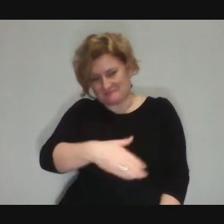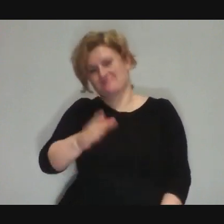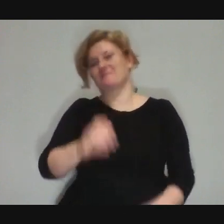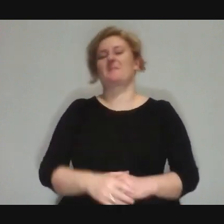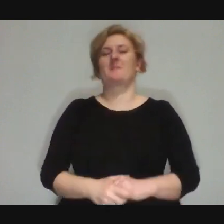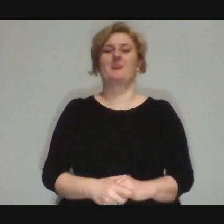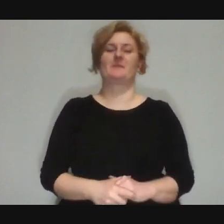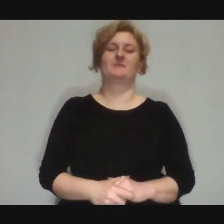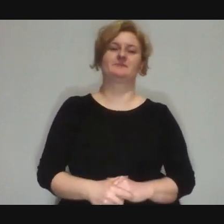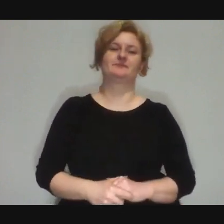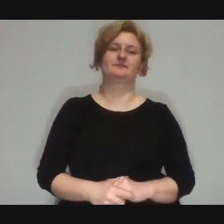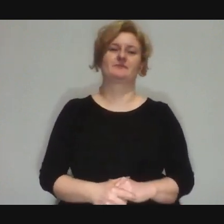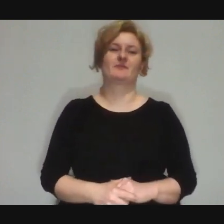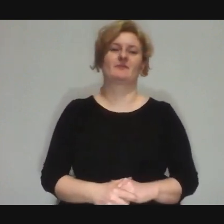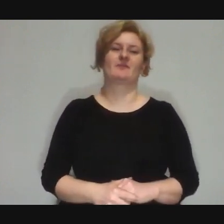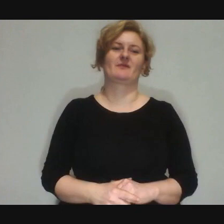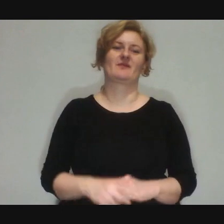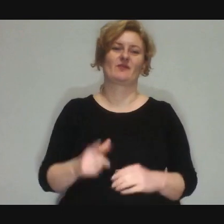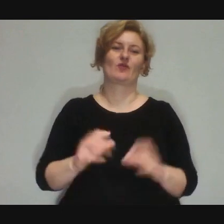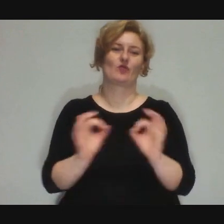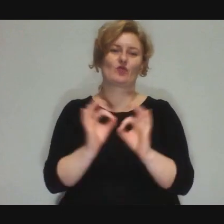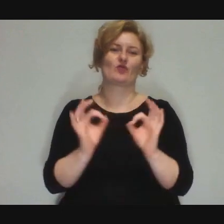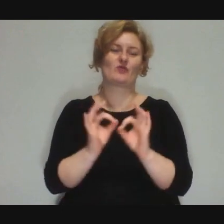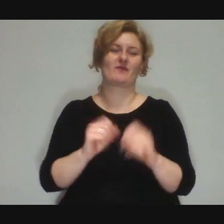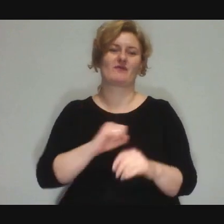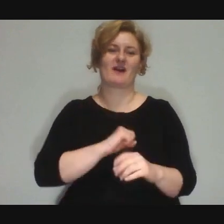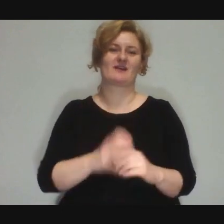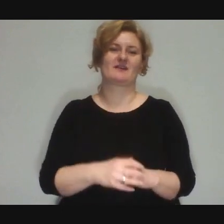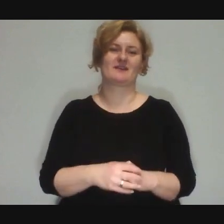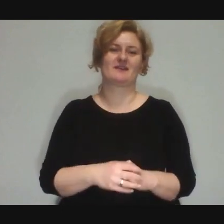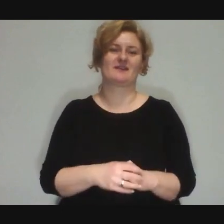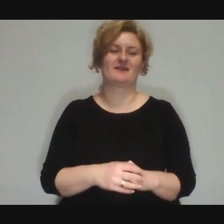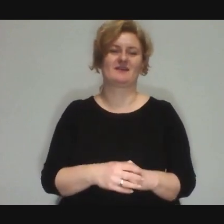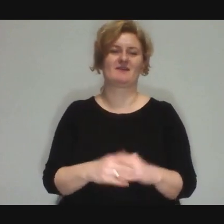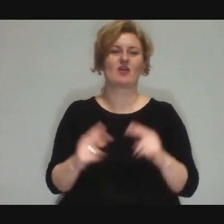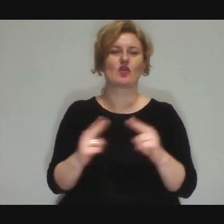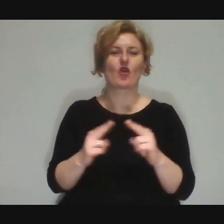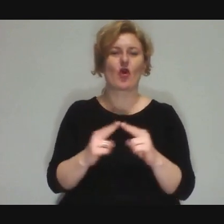It's also cool, when you get into these interactions,